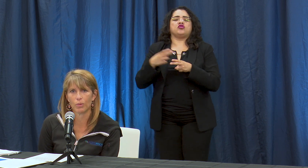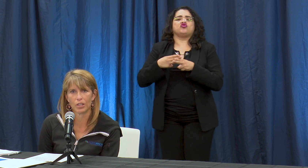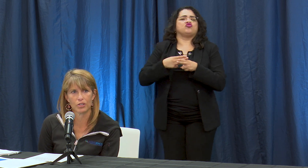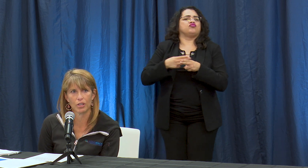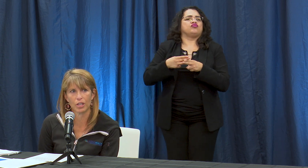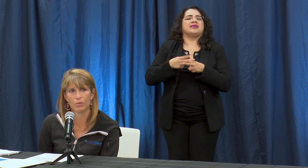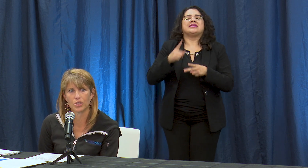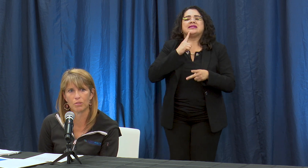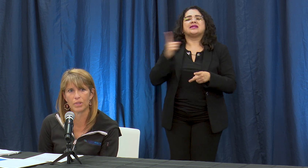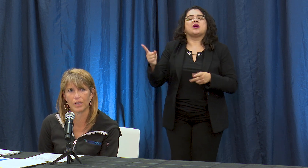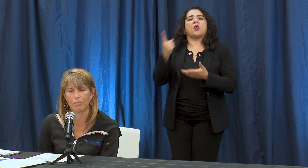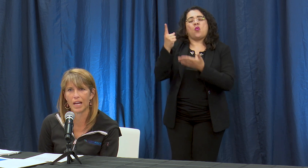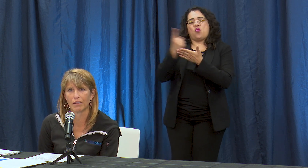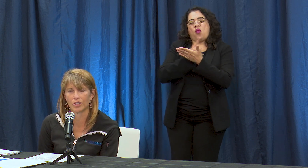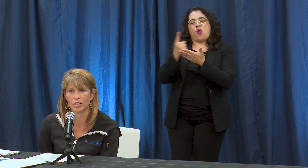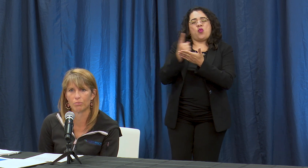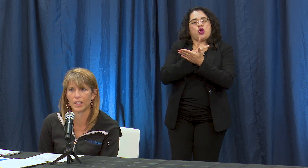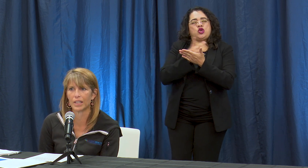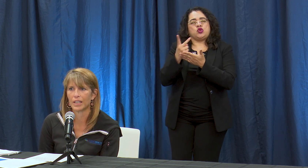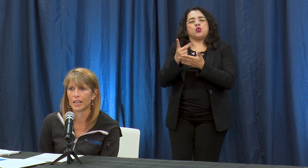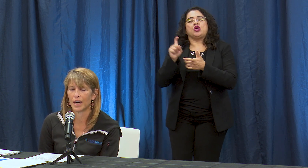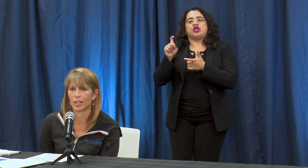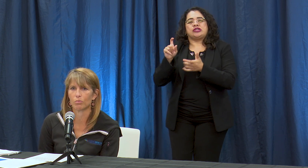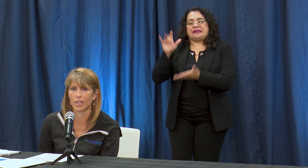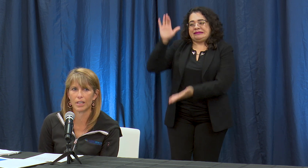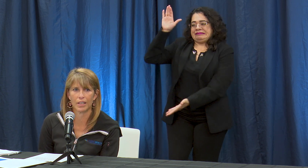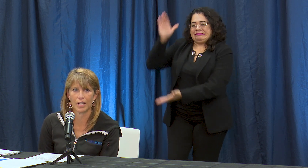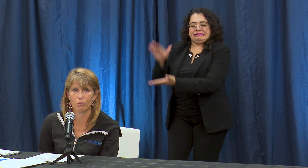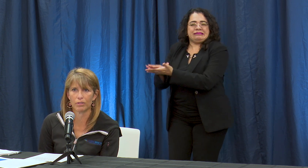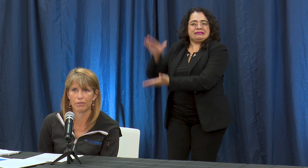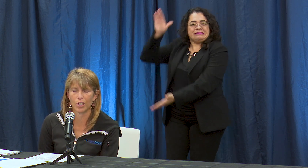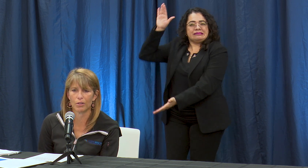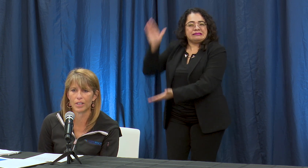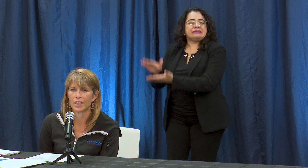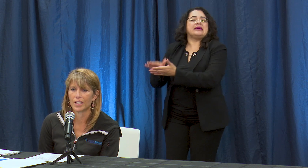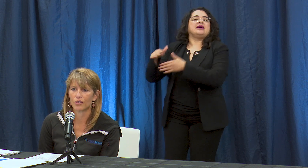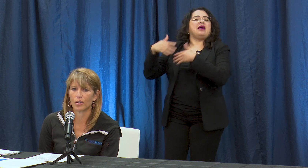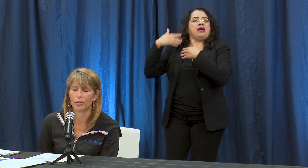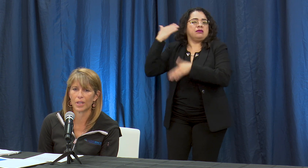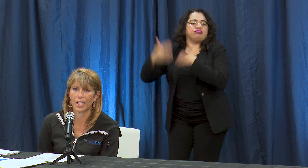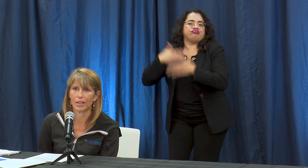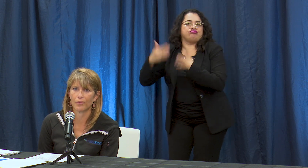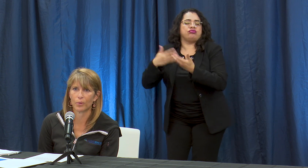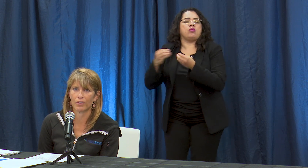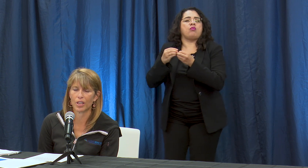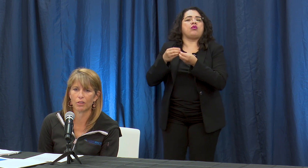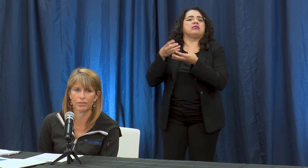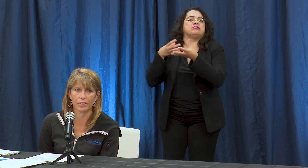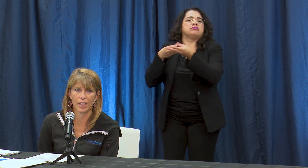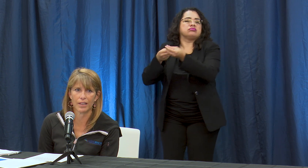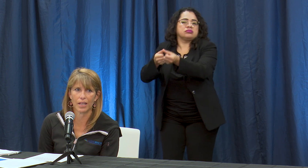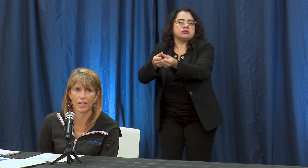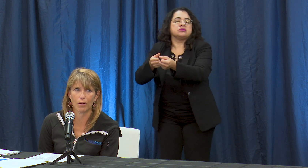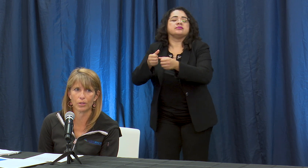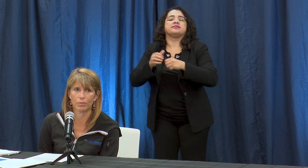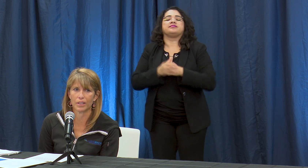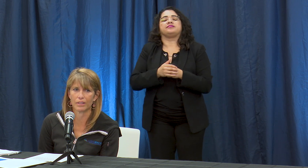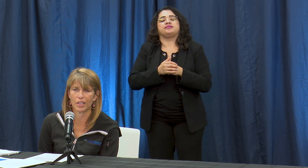week or so that the backlog should be completed and then moving forward. So we're very hopeful that will be